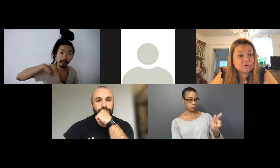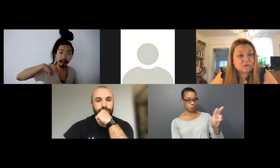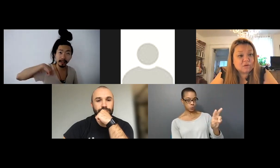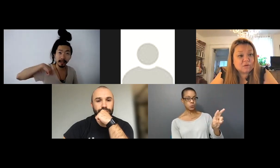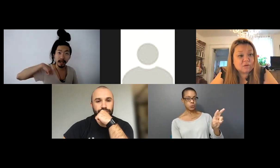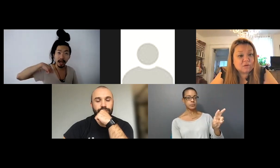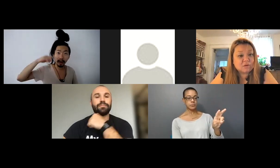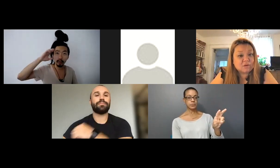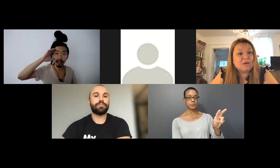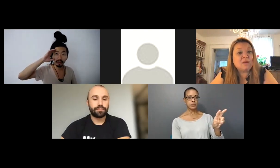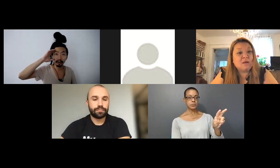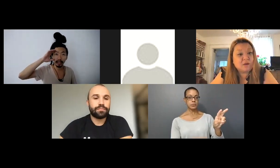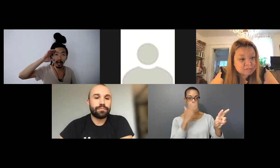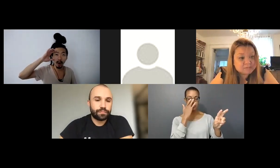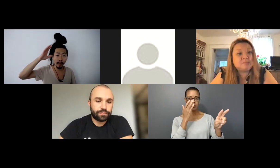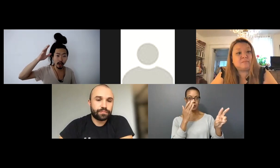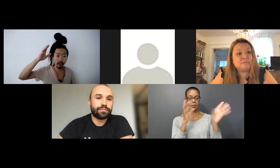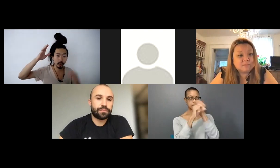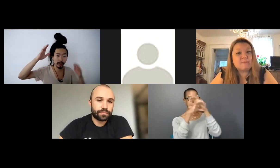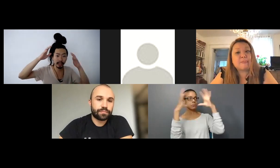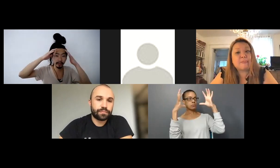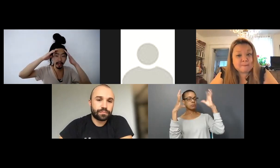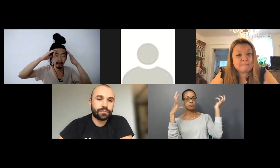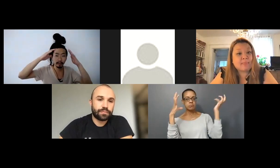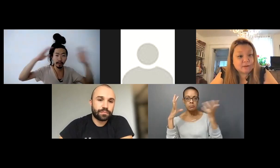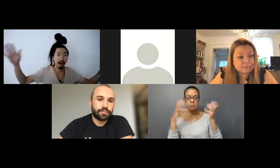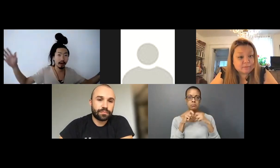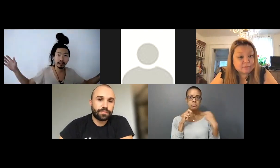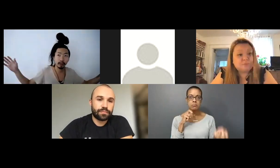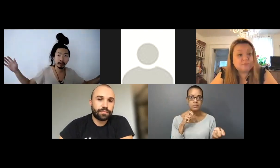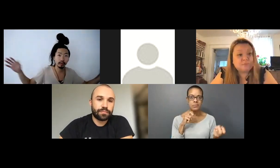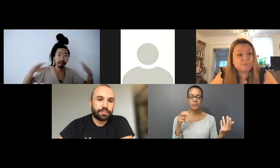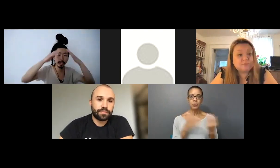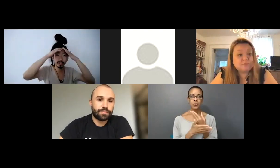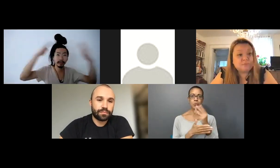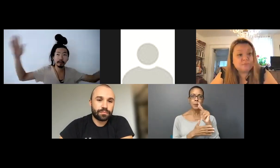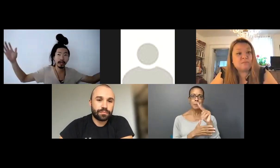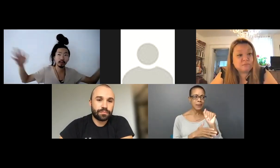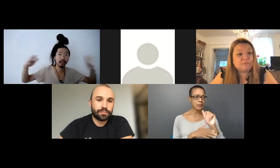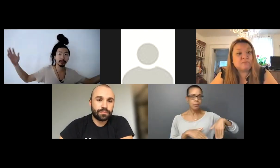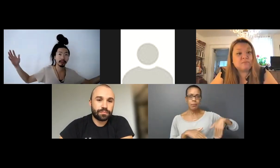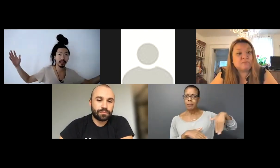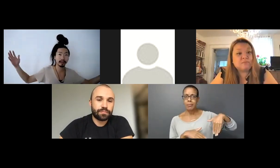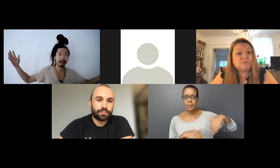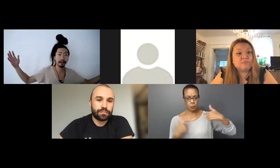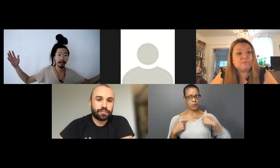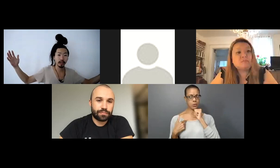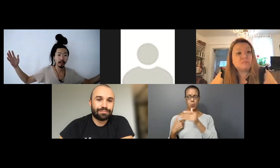I was like, oh my God! You're doing stuff like new media artists don't do, media artists or filmmakers we don't do that kind of stuff.